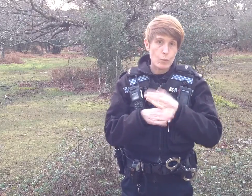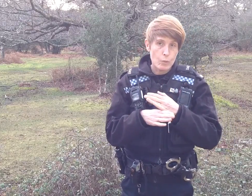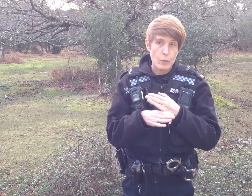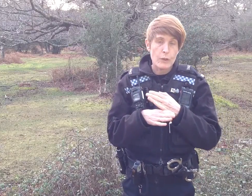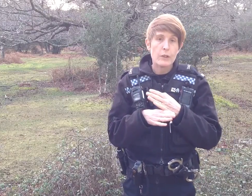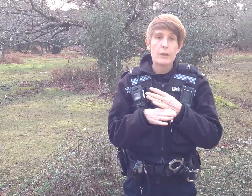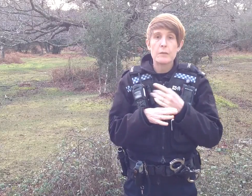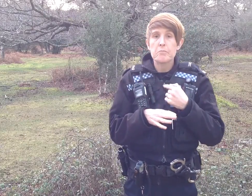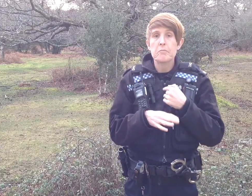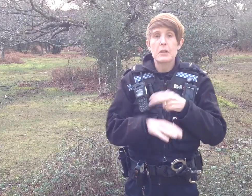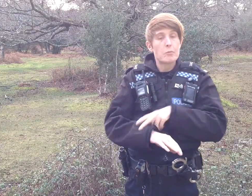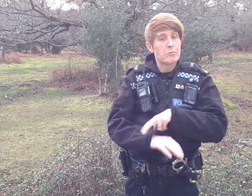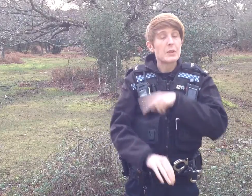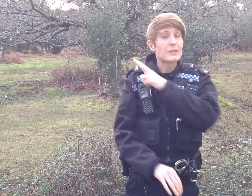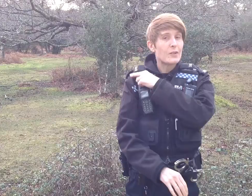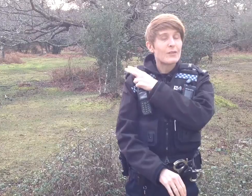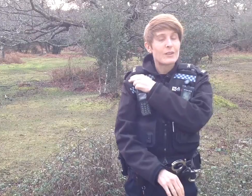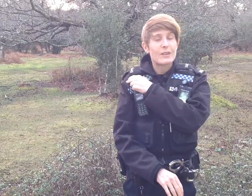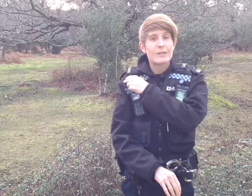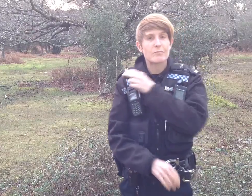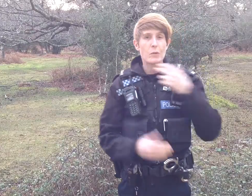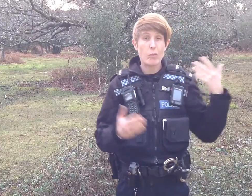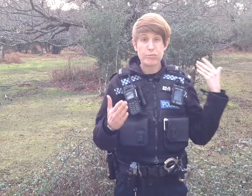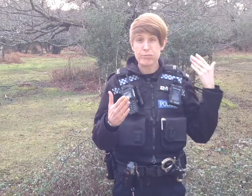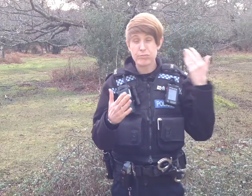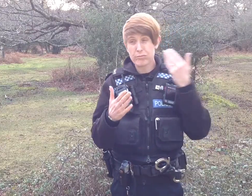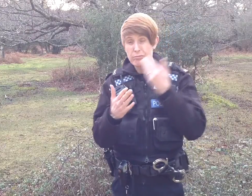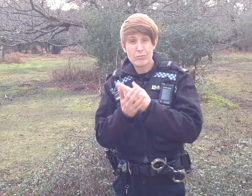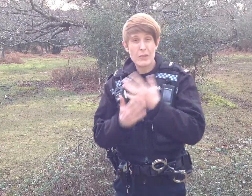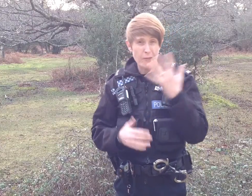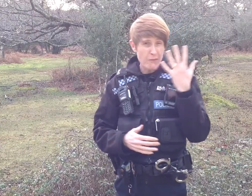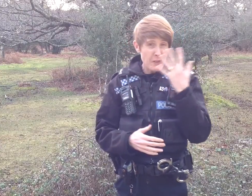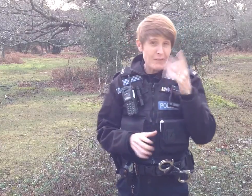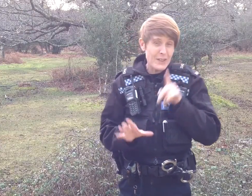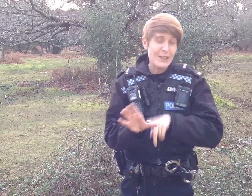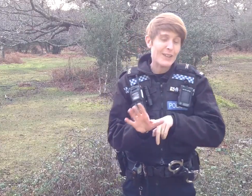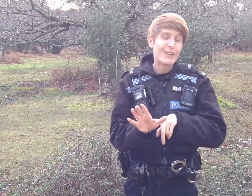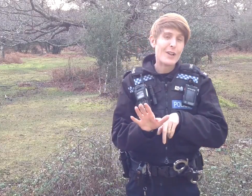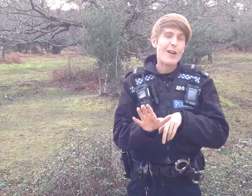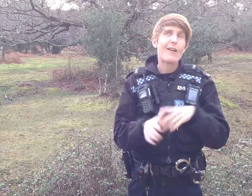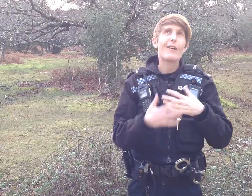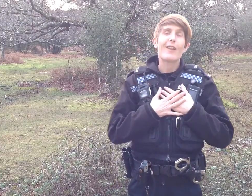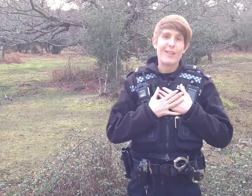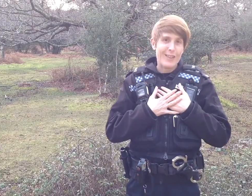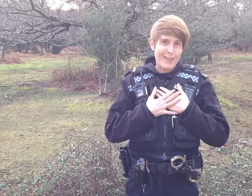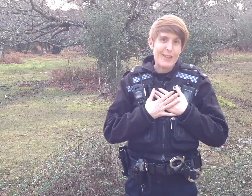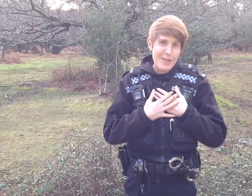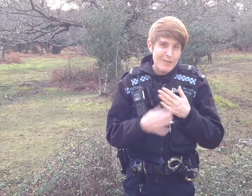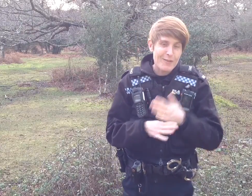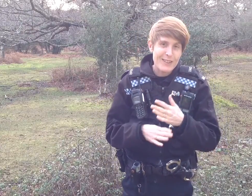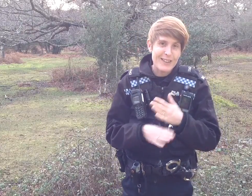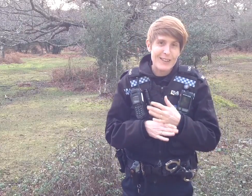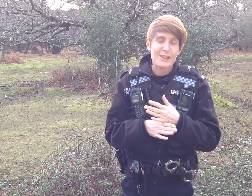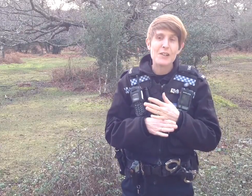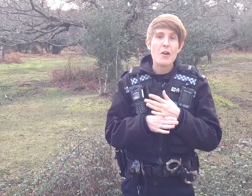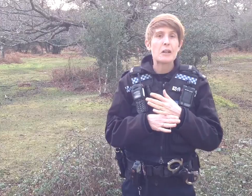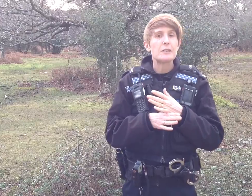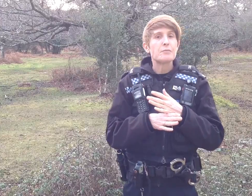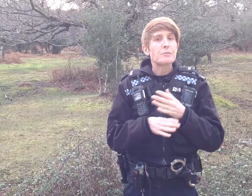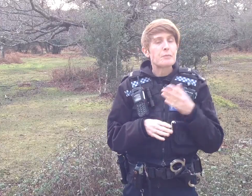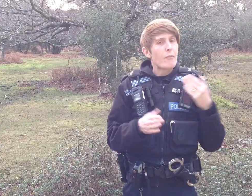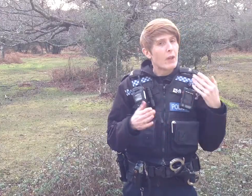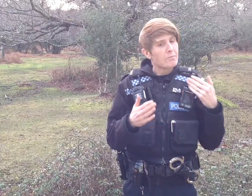and I have worked as a police officer for 15 years! I love my work!